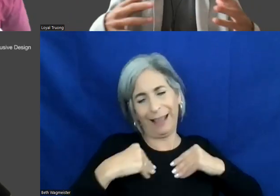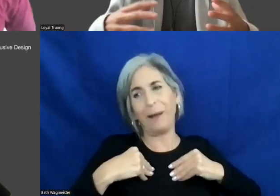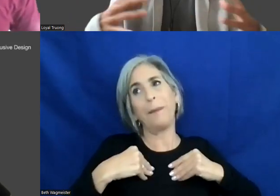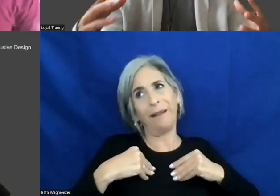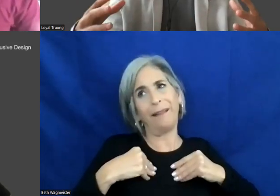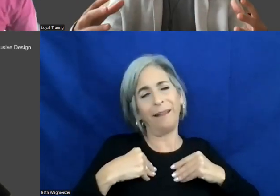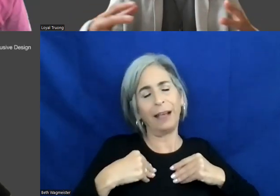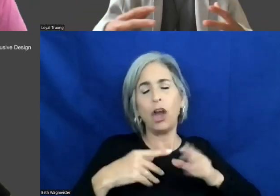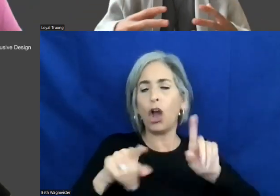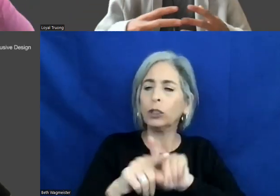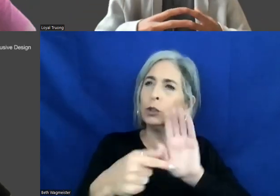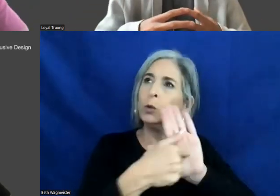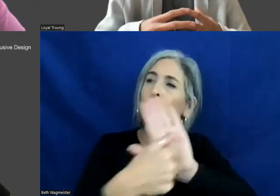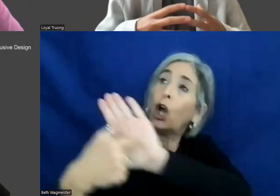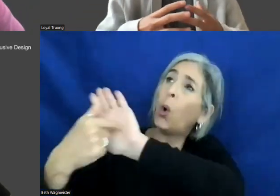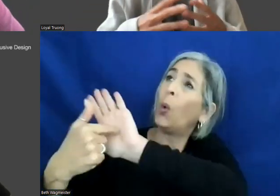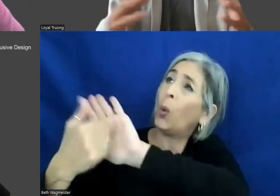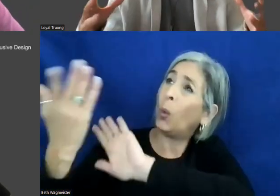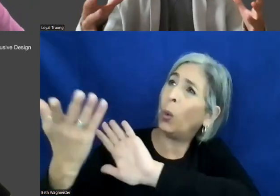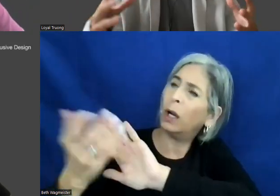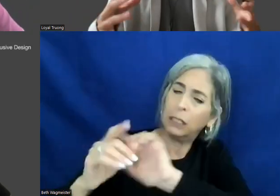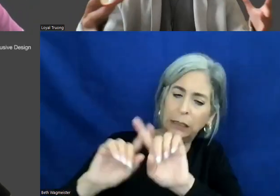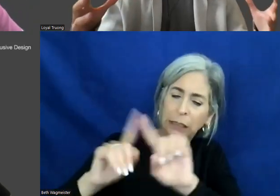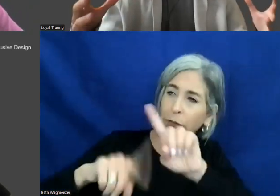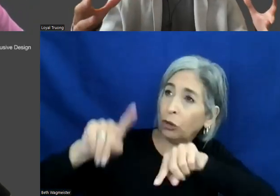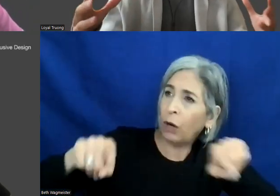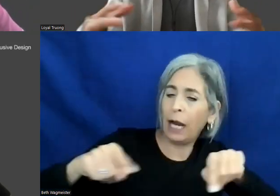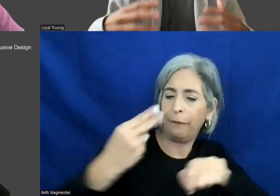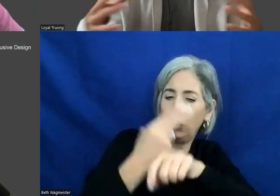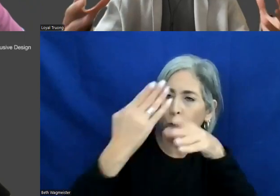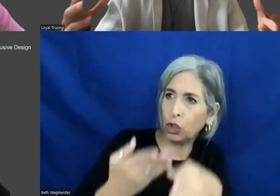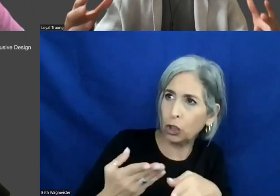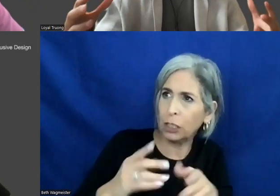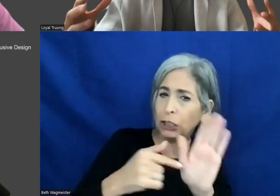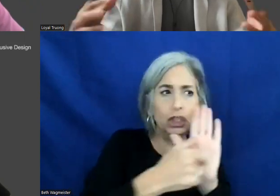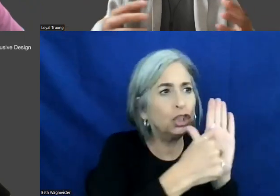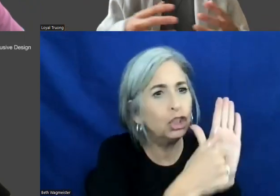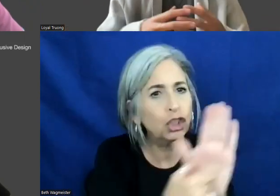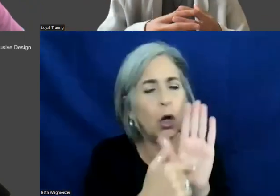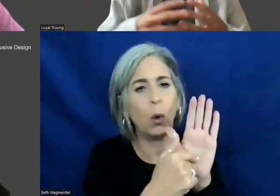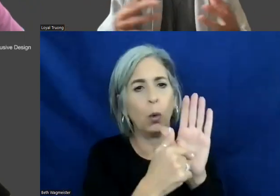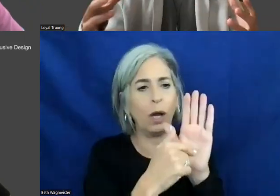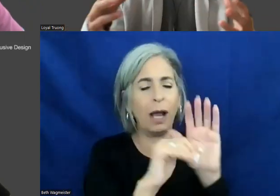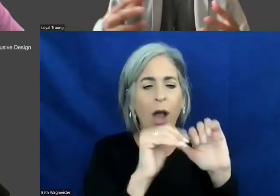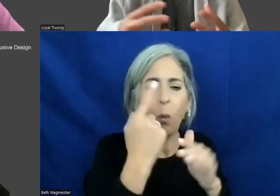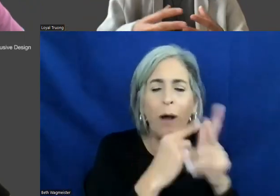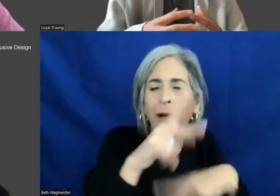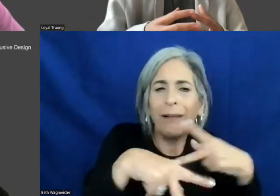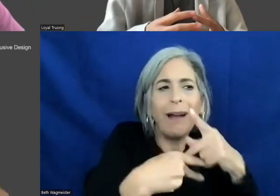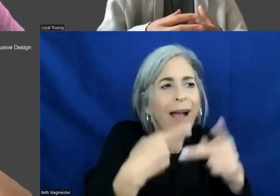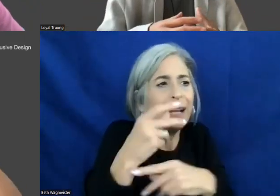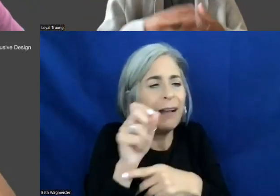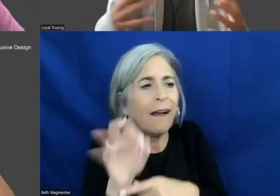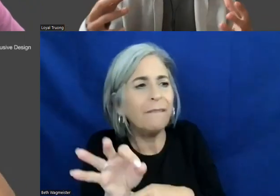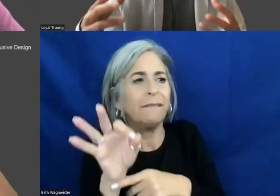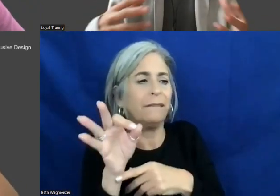Also showing them a variety of different users and demonstrating to them what types of components